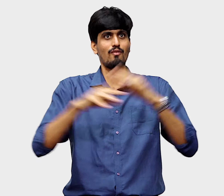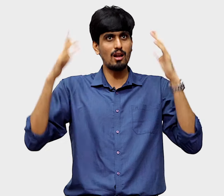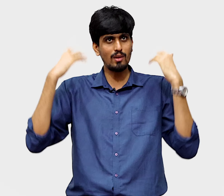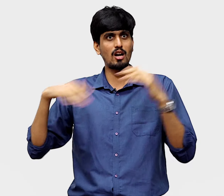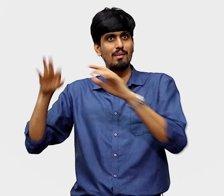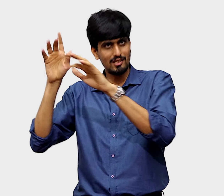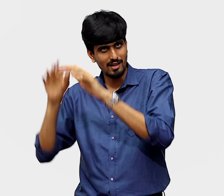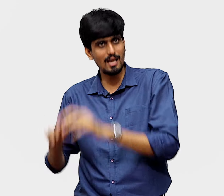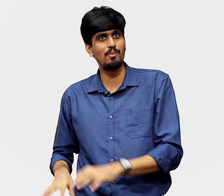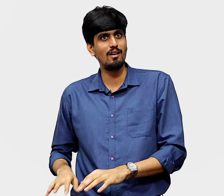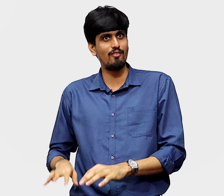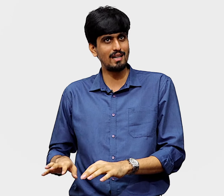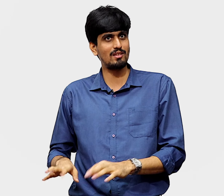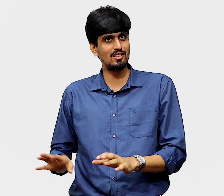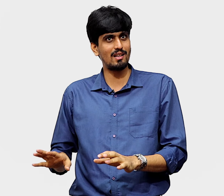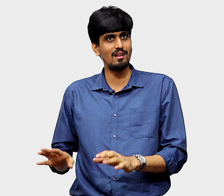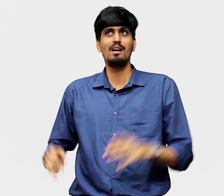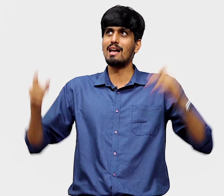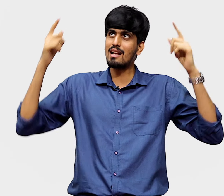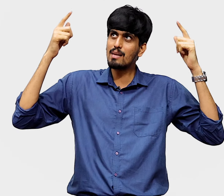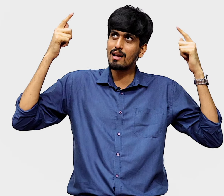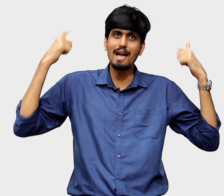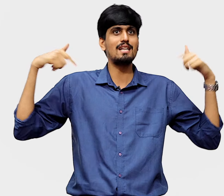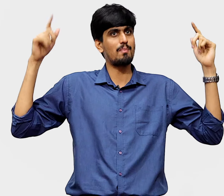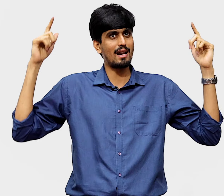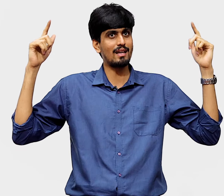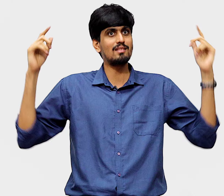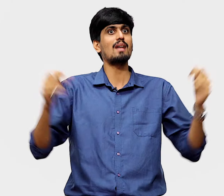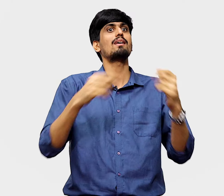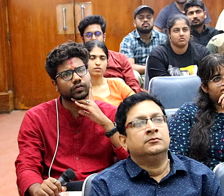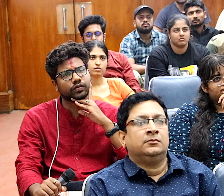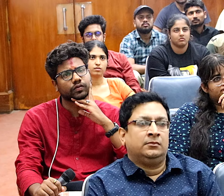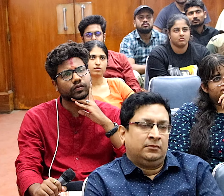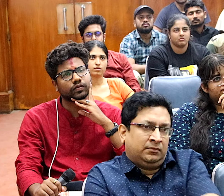we'll go in the comment section and keep fighting with each other and they'll keep getting high TRP ratings and they're making more money.